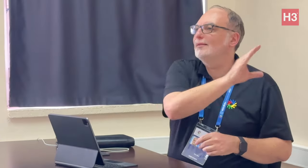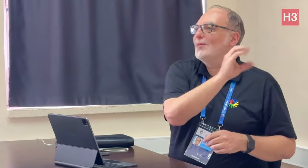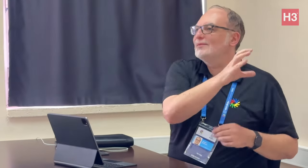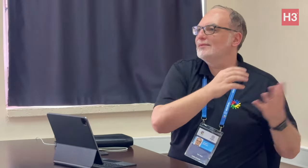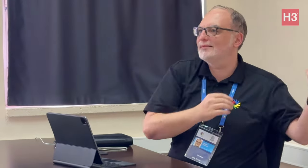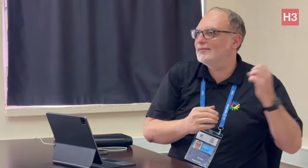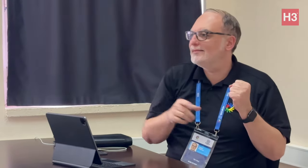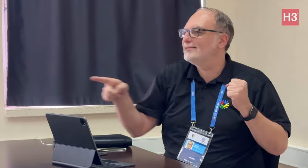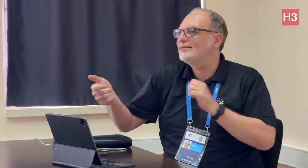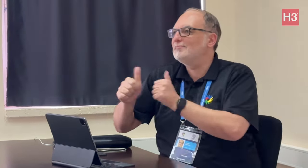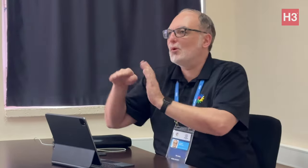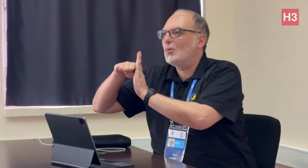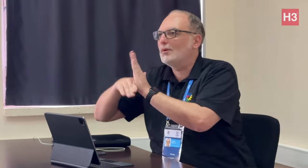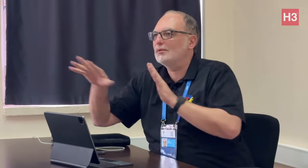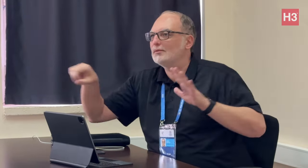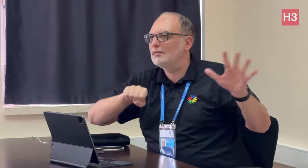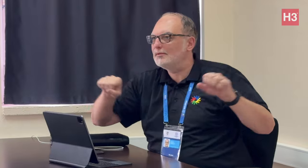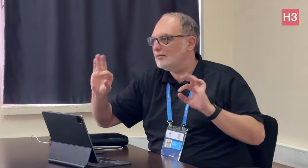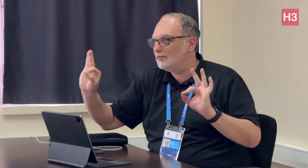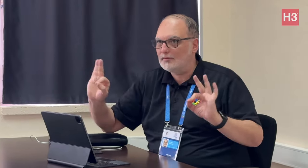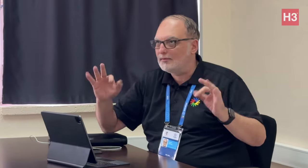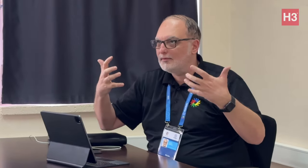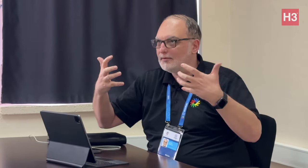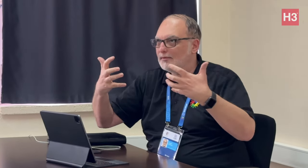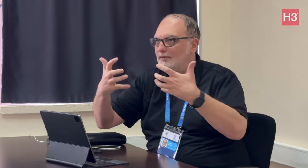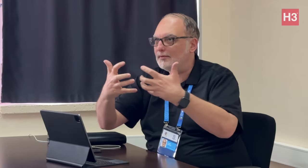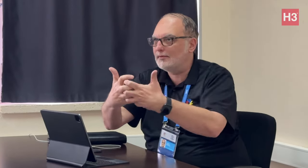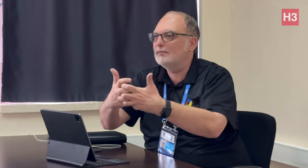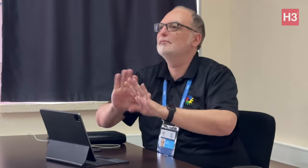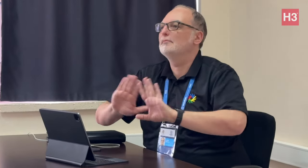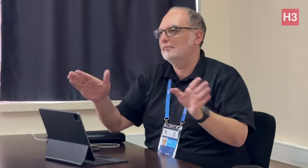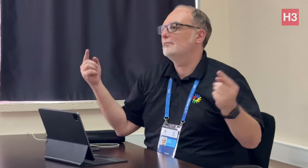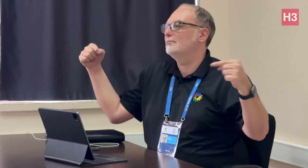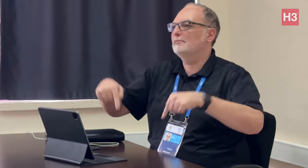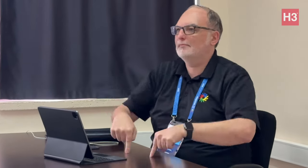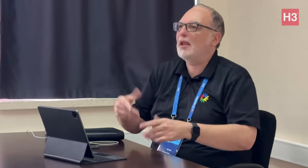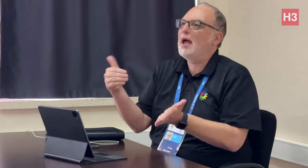I've followed the rules to ensure compliance with the venues. Then, I came to Erzurum to check all the venues to ensure that they are